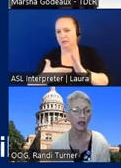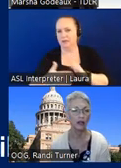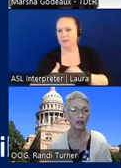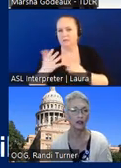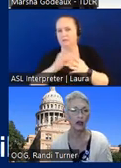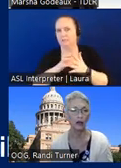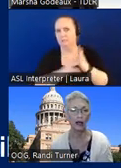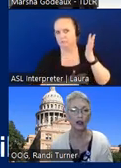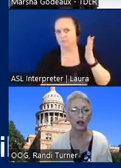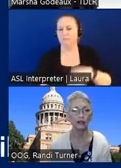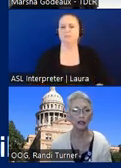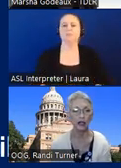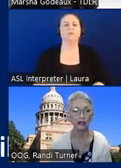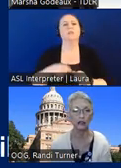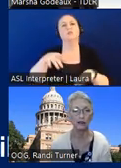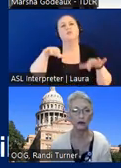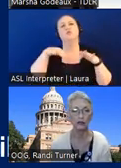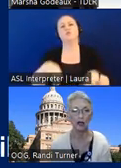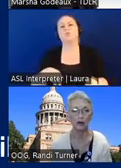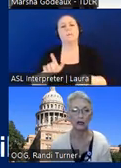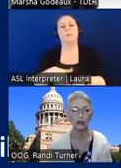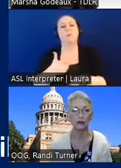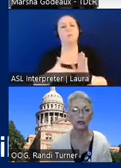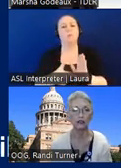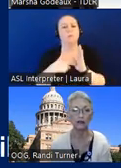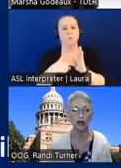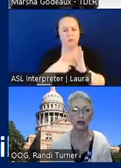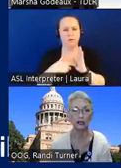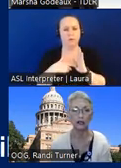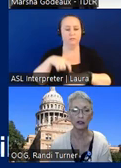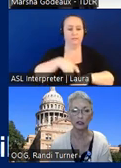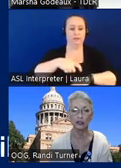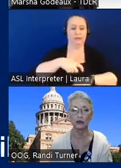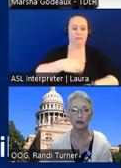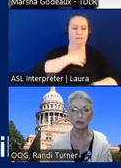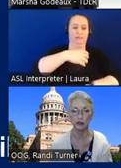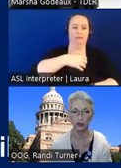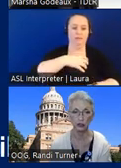can you describe how long it takes from the time a complaint is filed into issue resolution